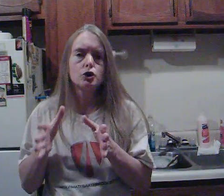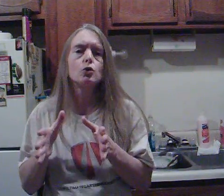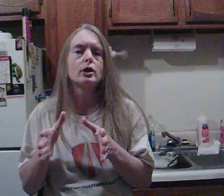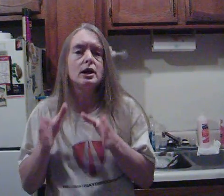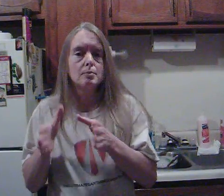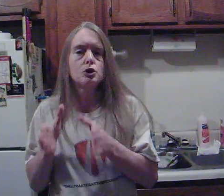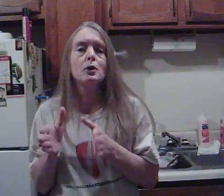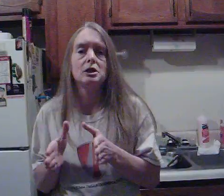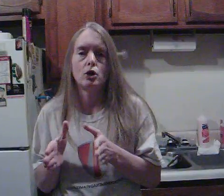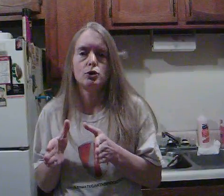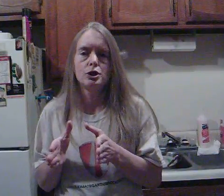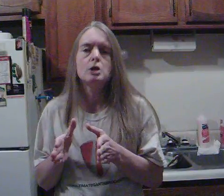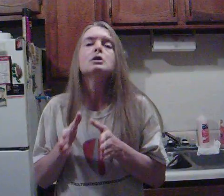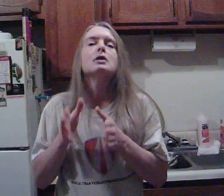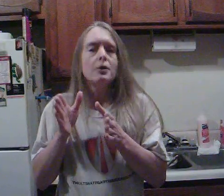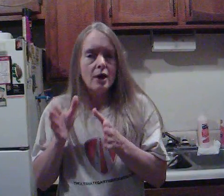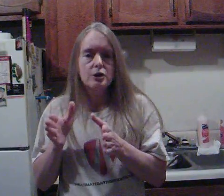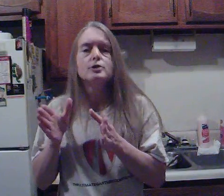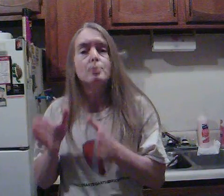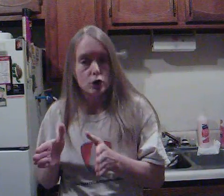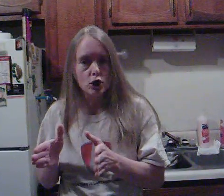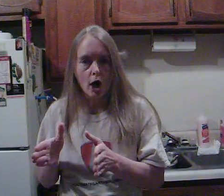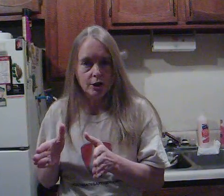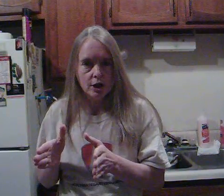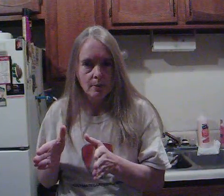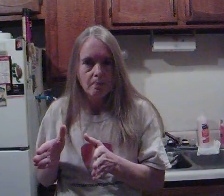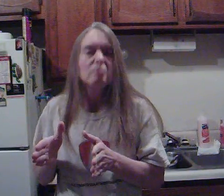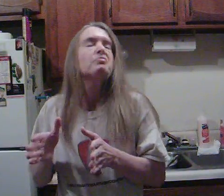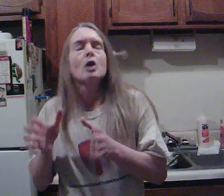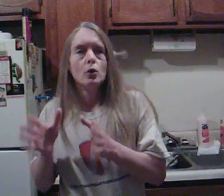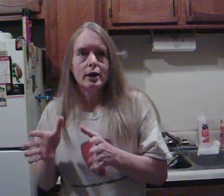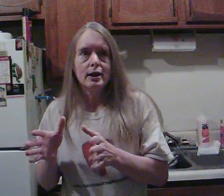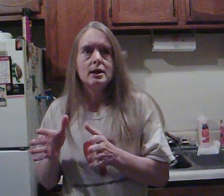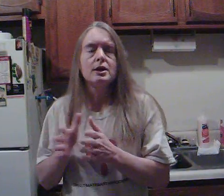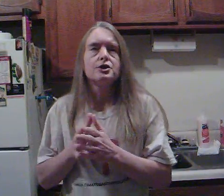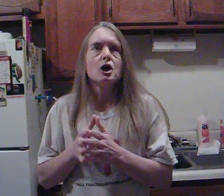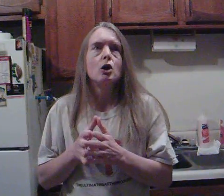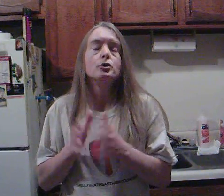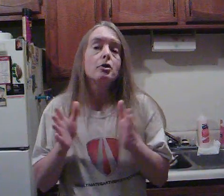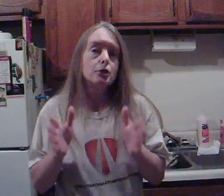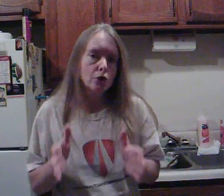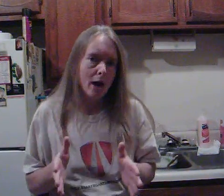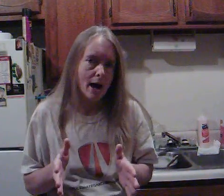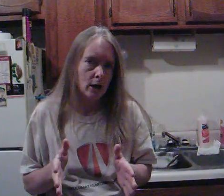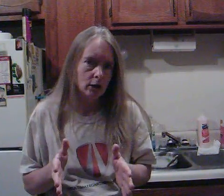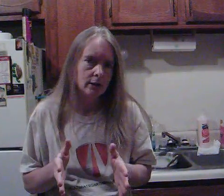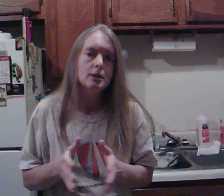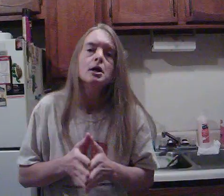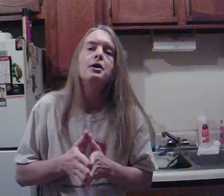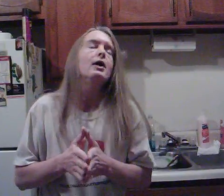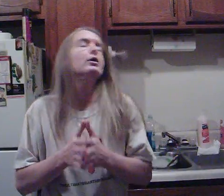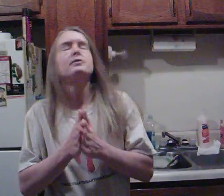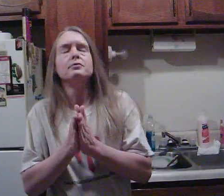story in between those. And that is the "bookshot". ok it's called "The Trial". Now if you've